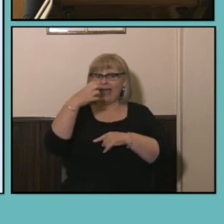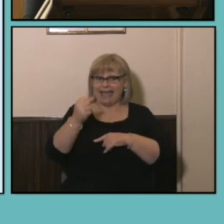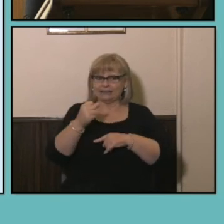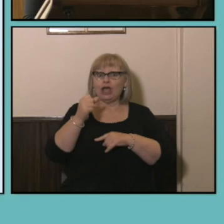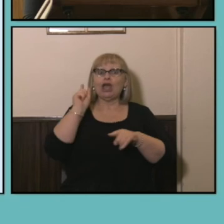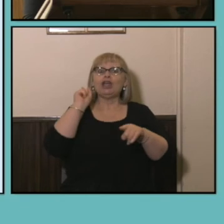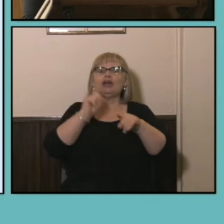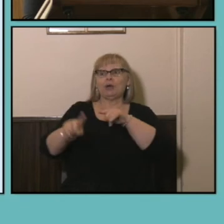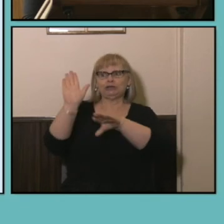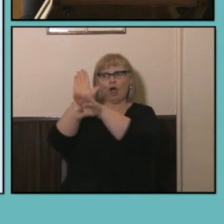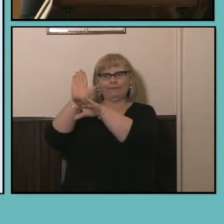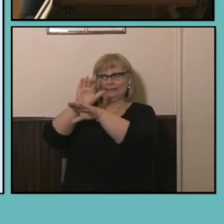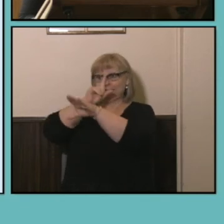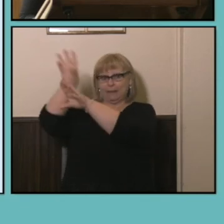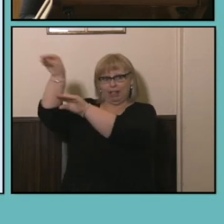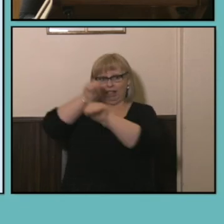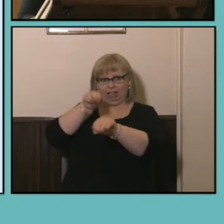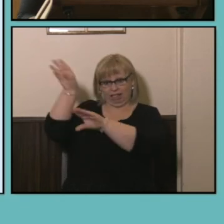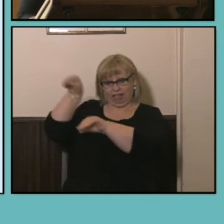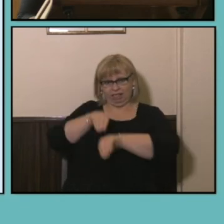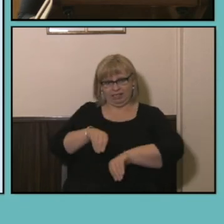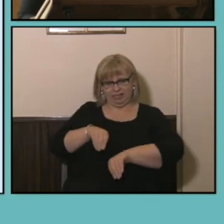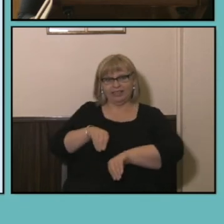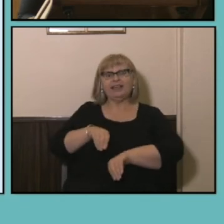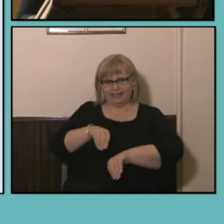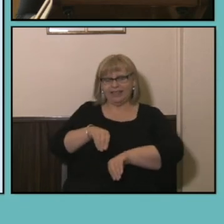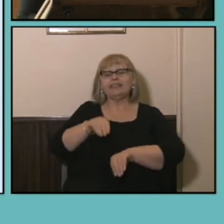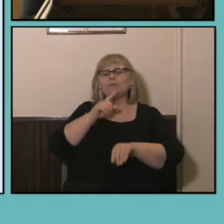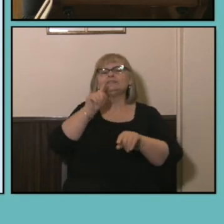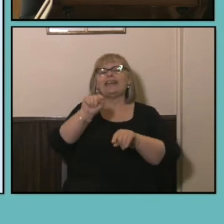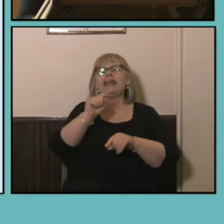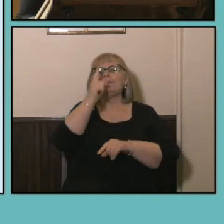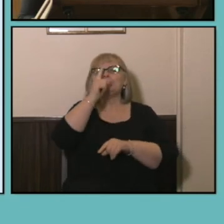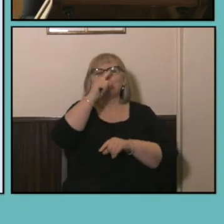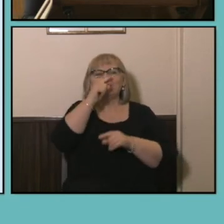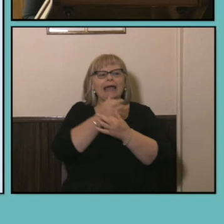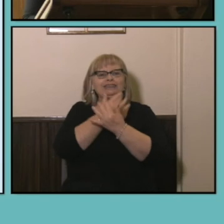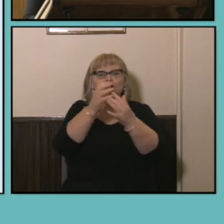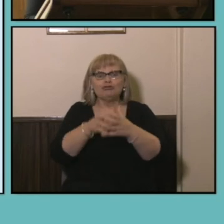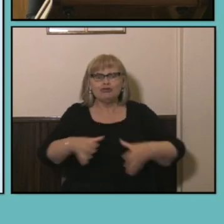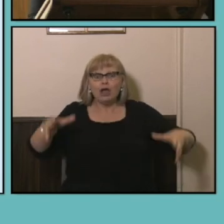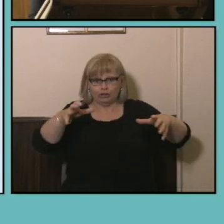from overseas which were key factors in the population growths in those States.